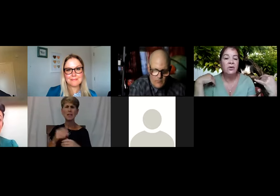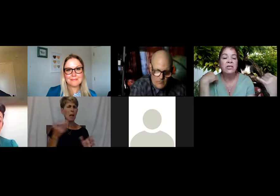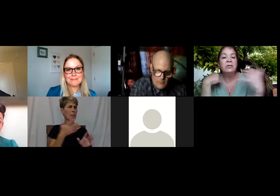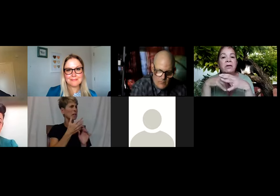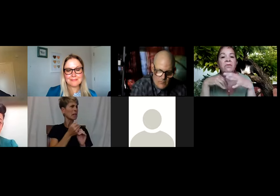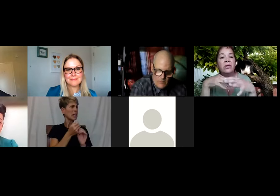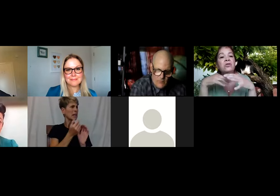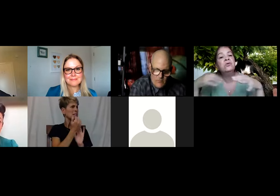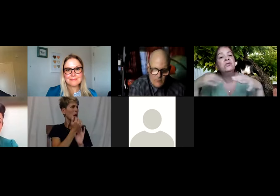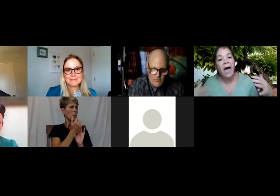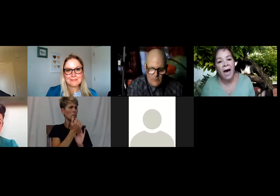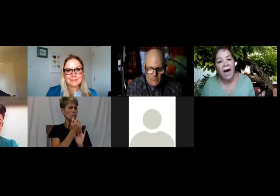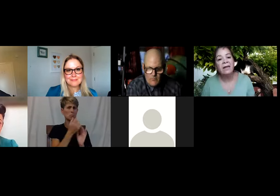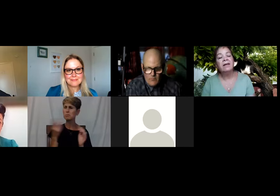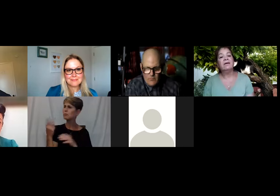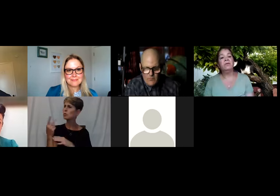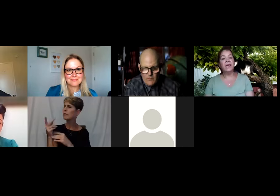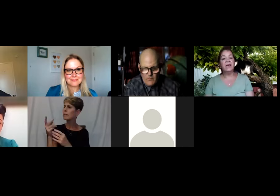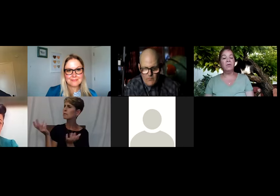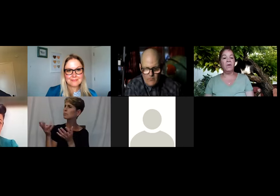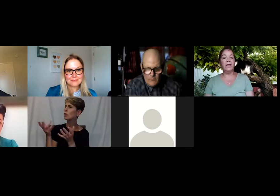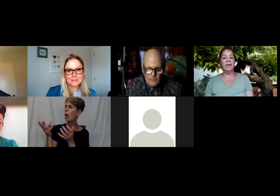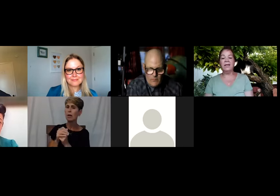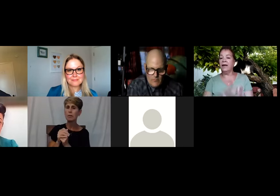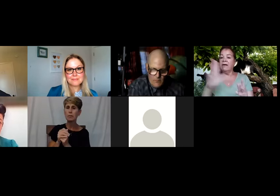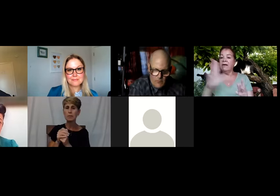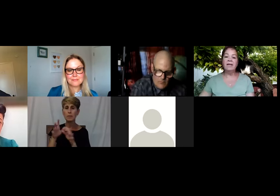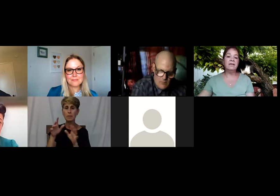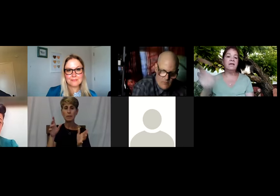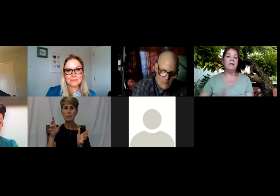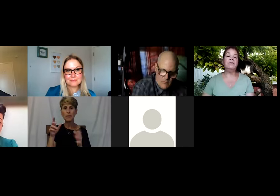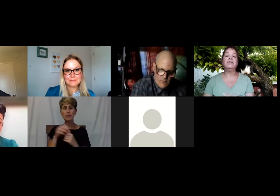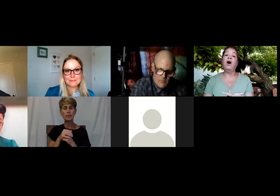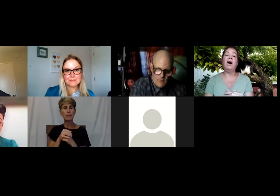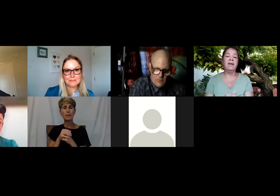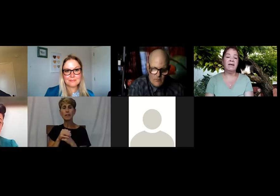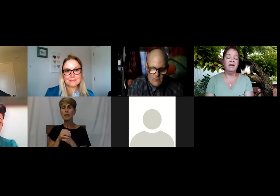If you can do that with anyone then everything else can be taught.